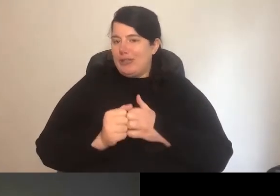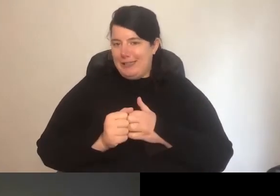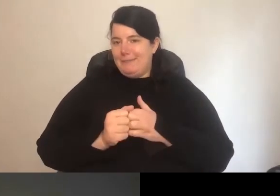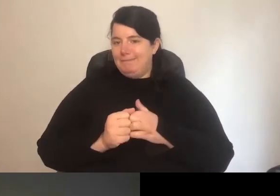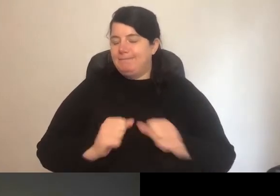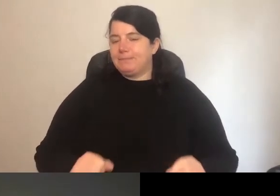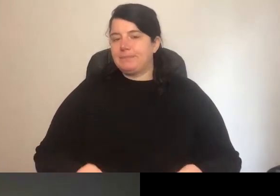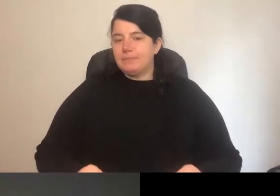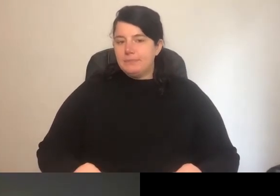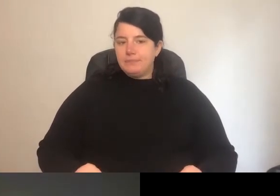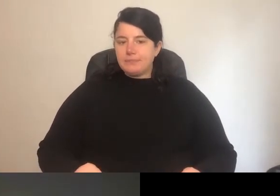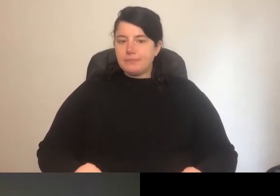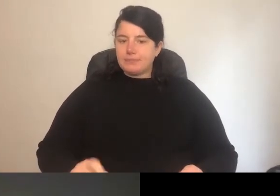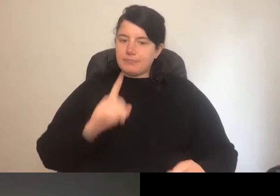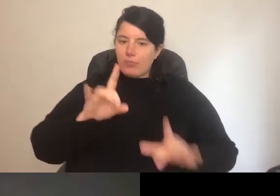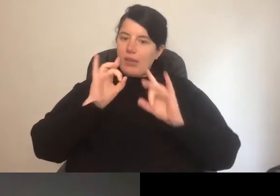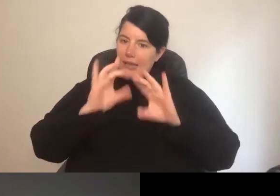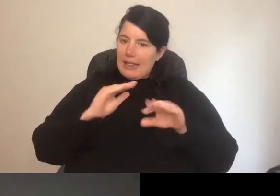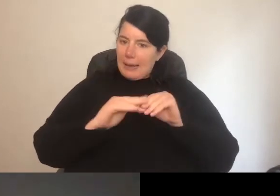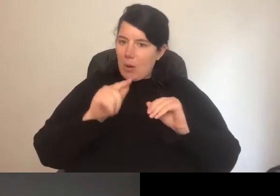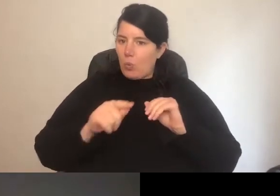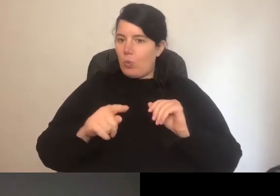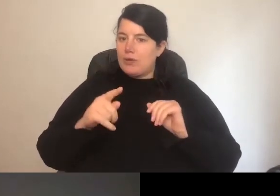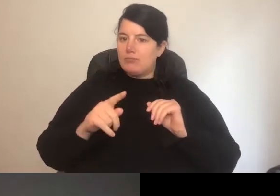agreeing on what it is, and sharing.